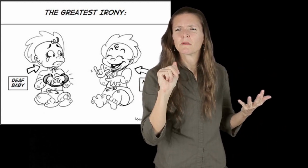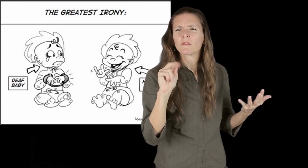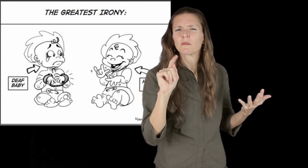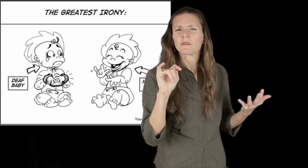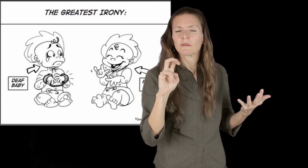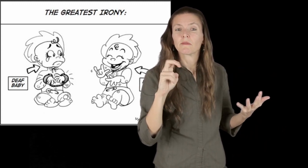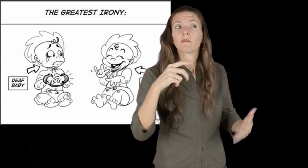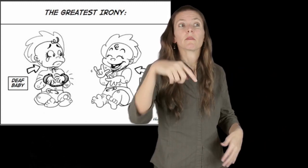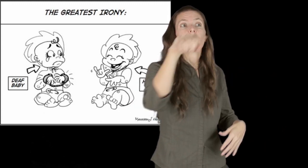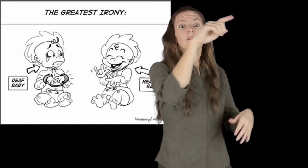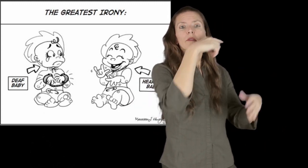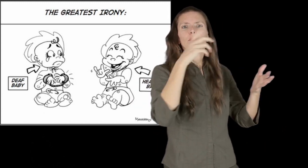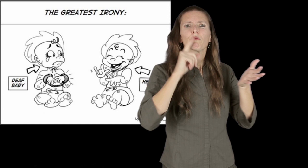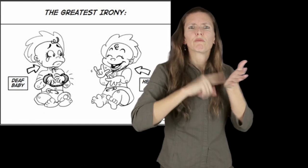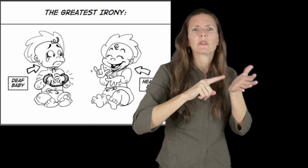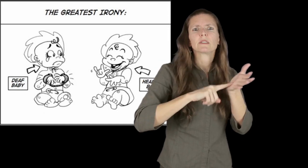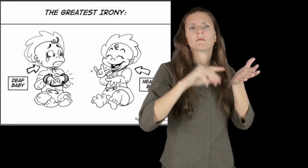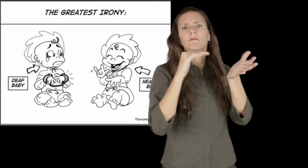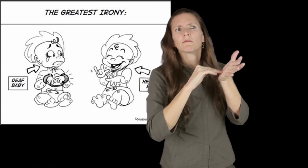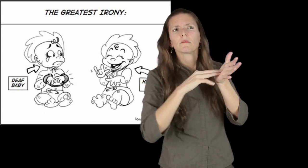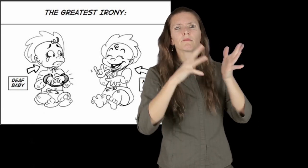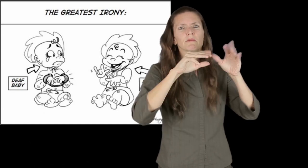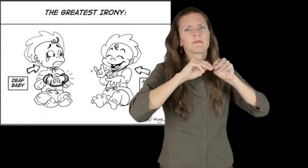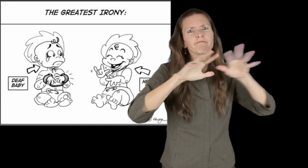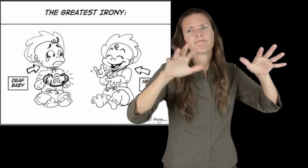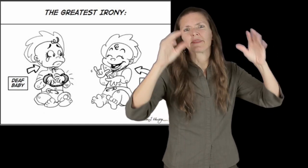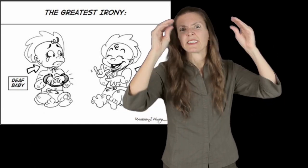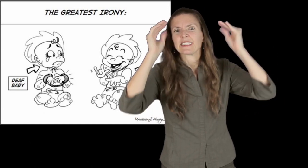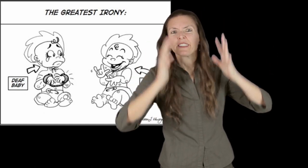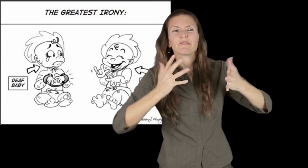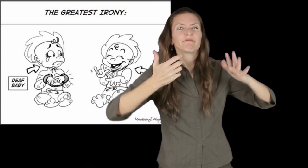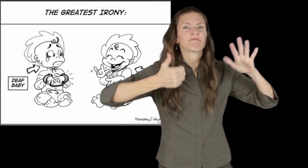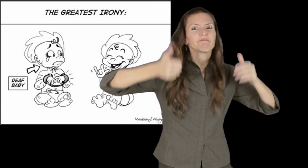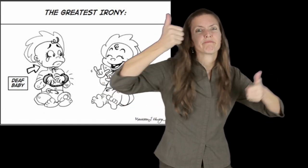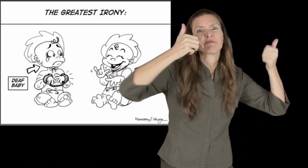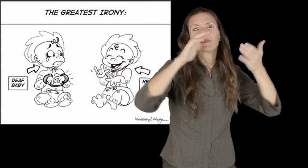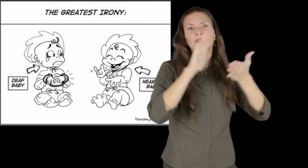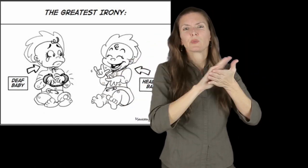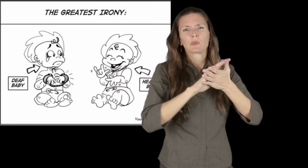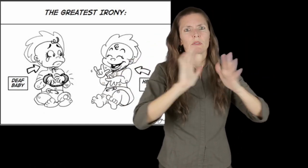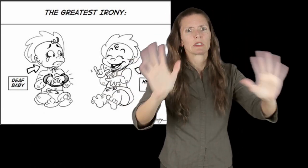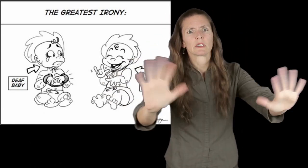researchers, doctors, teachers, school administrators who warn parents of Deaf children against signing with them, framing the choice of sign language as